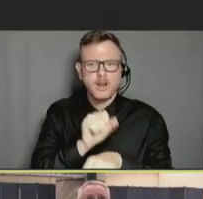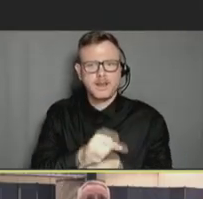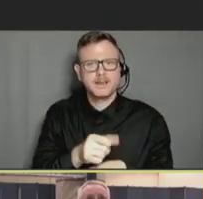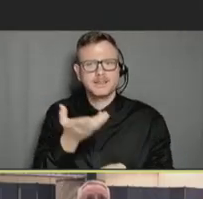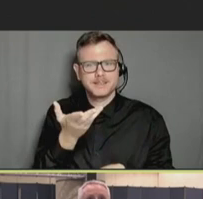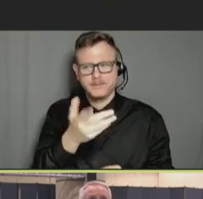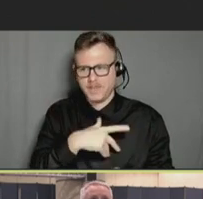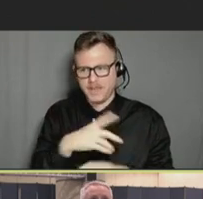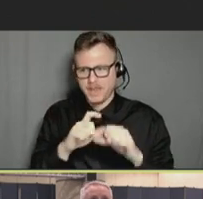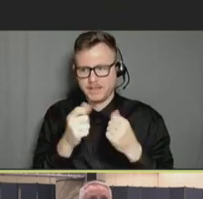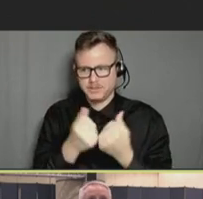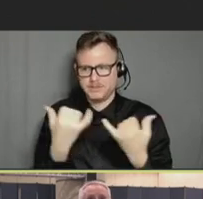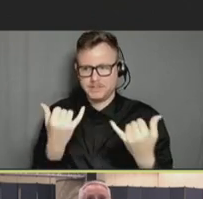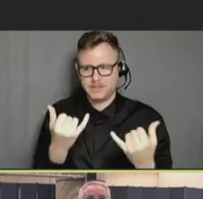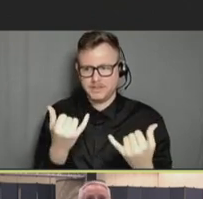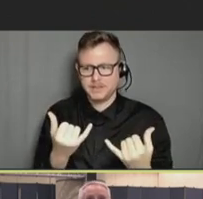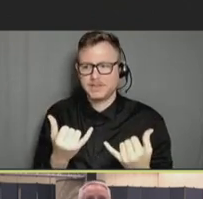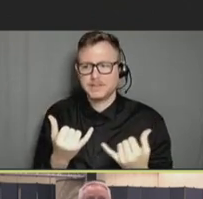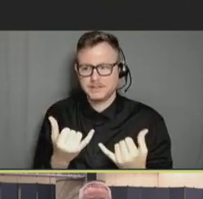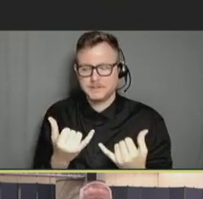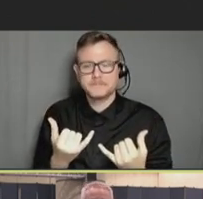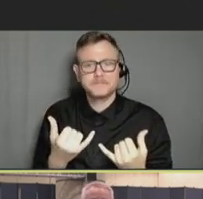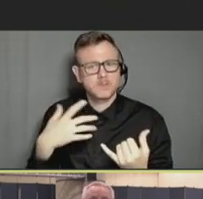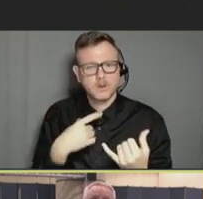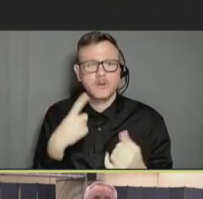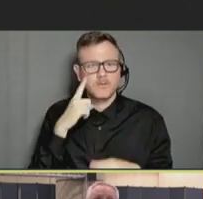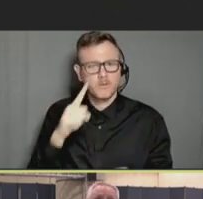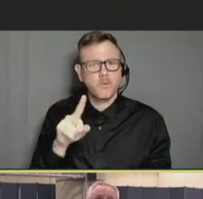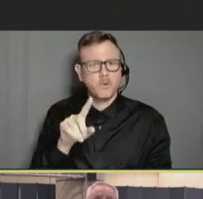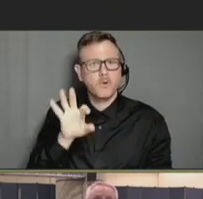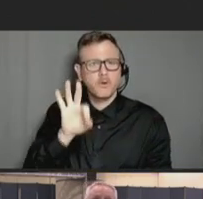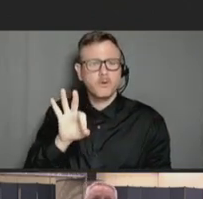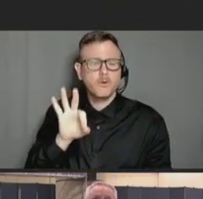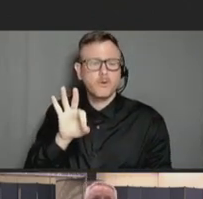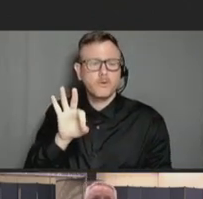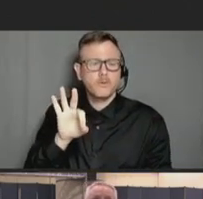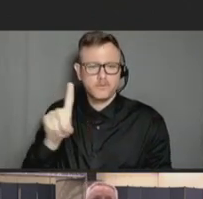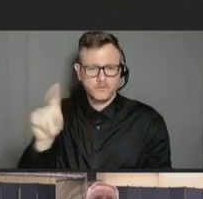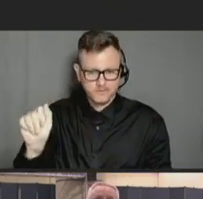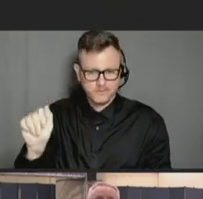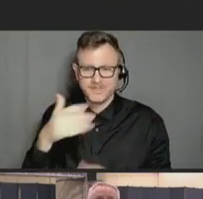safety of our food and drugs. >> Robert Califf: Thank you.